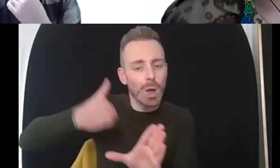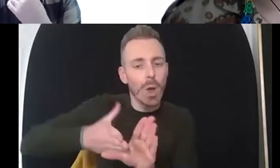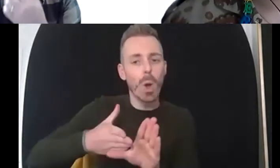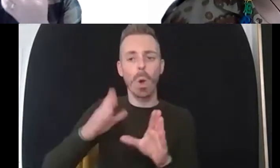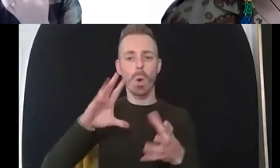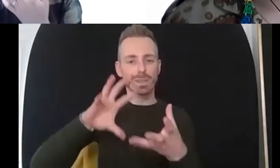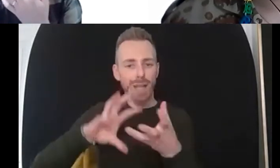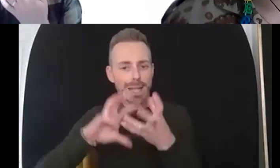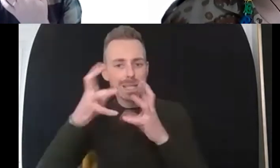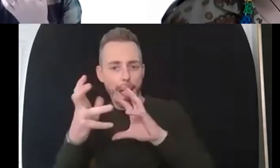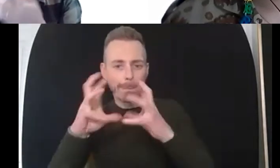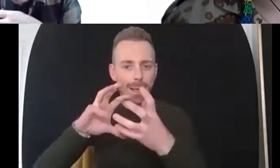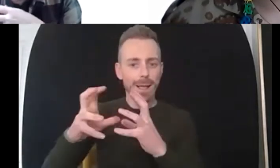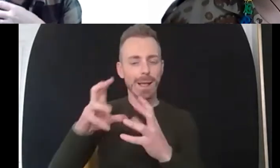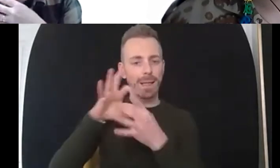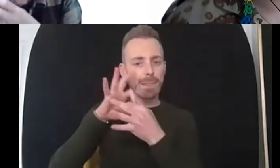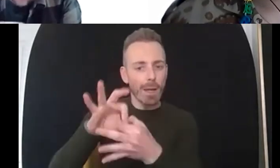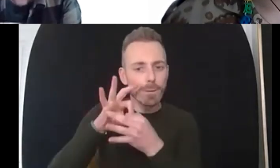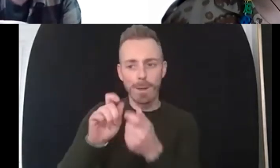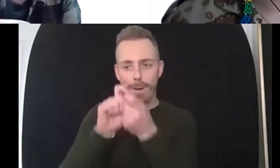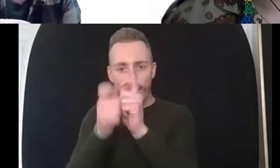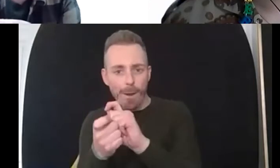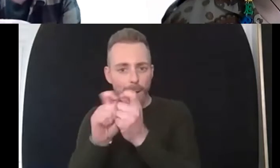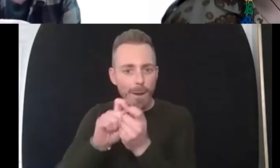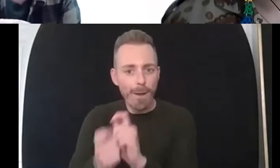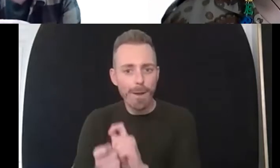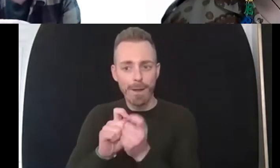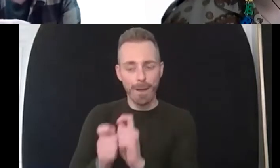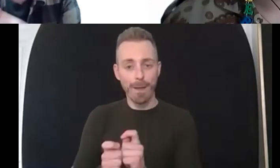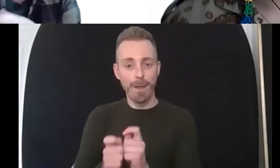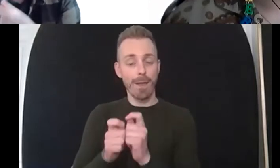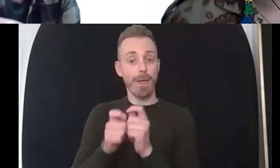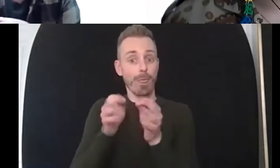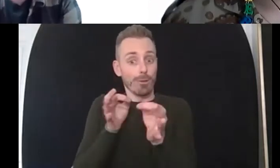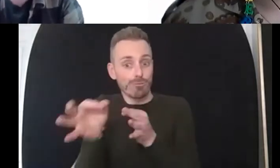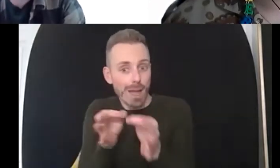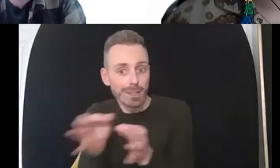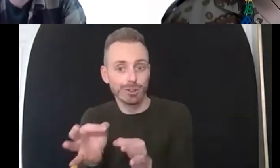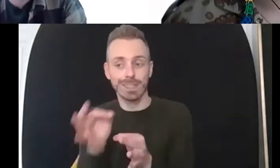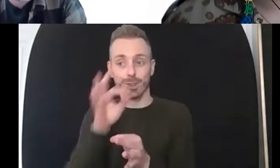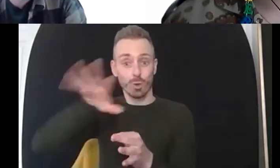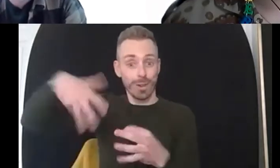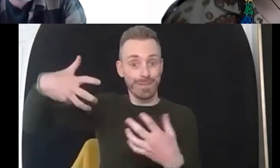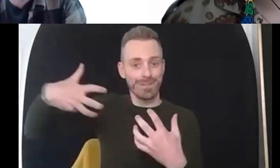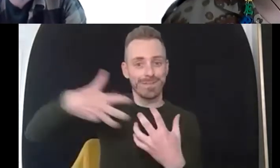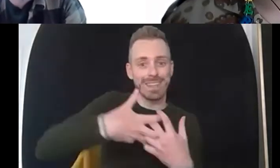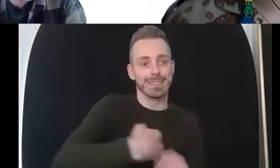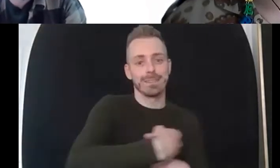so i find very interesting and very powerful in the work that i do now is compassionate mind um